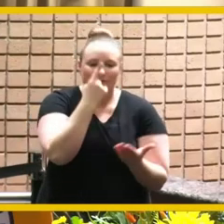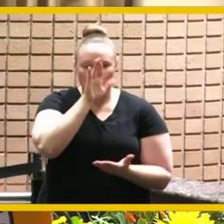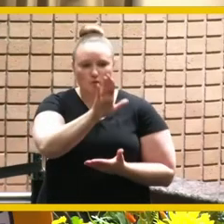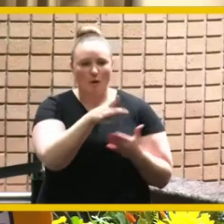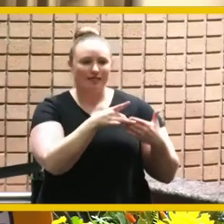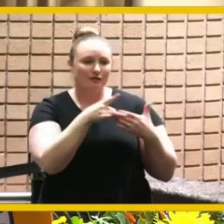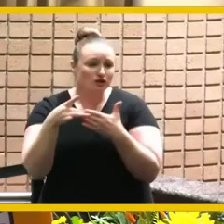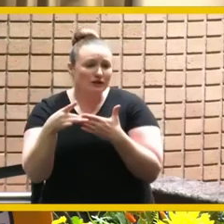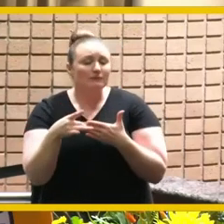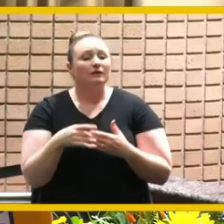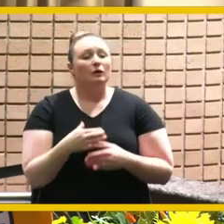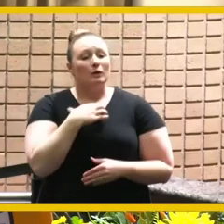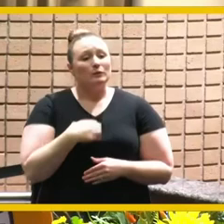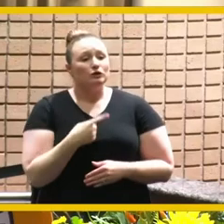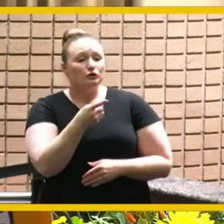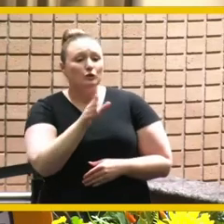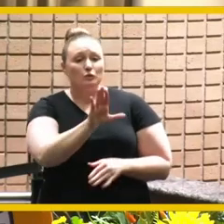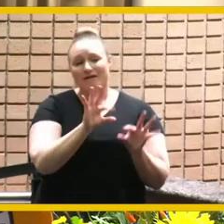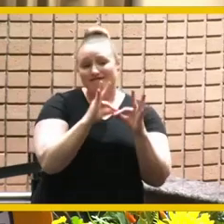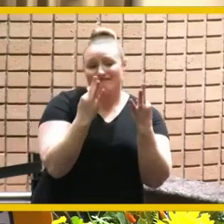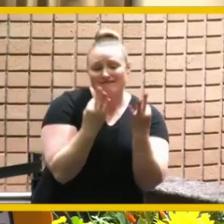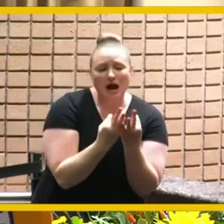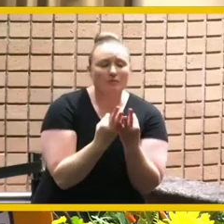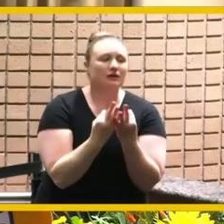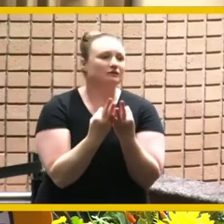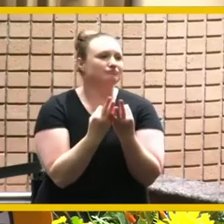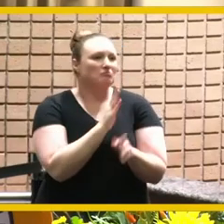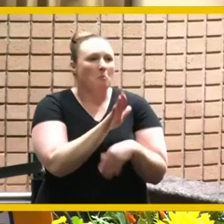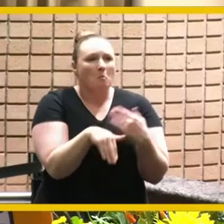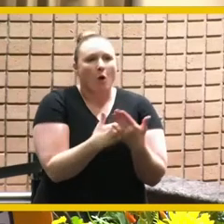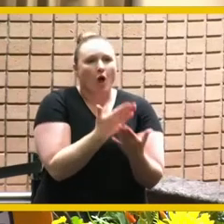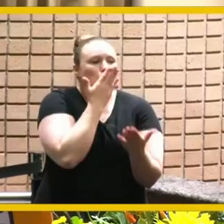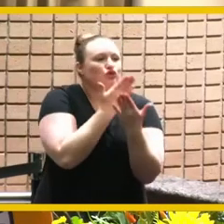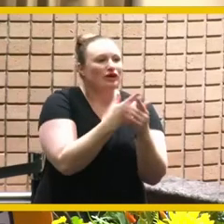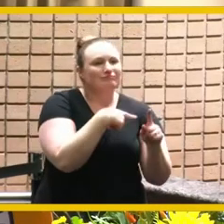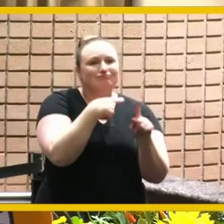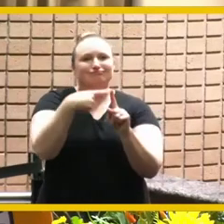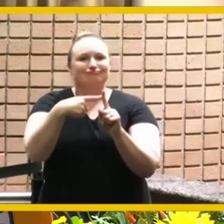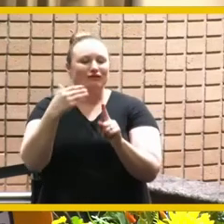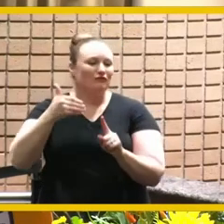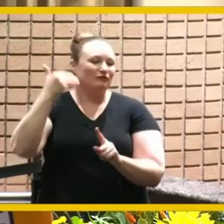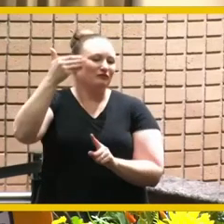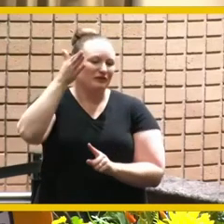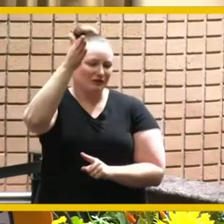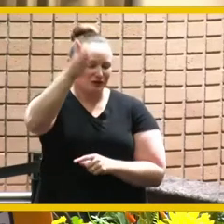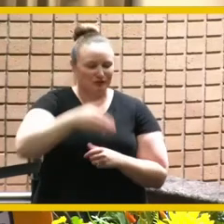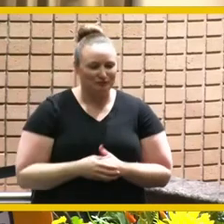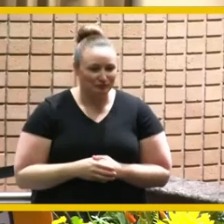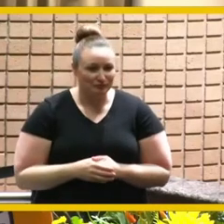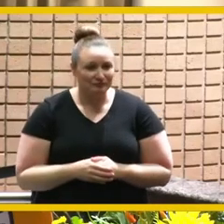and elizabeth and judy nothing but goodness in the days and years ahead to use your own words